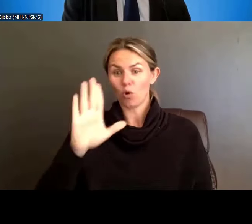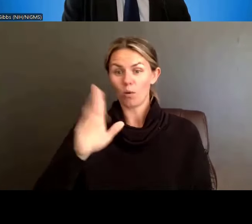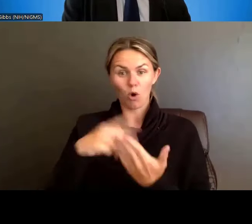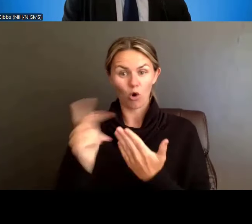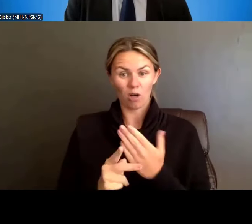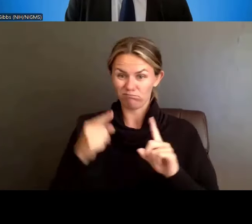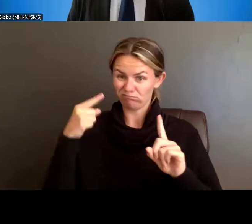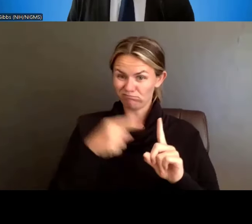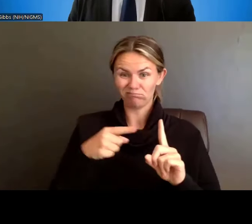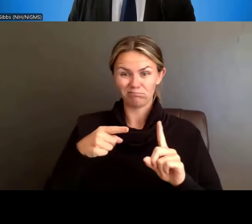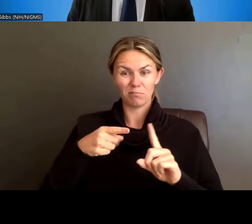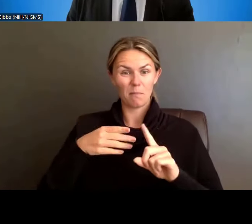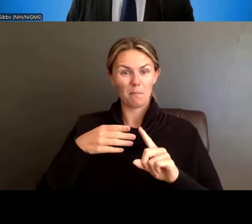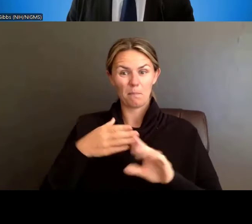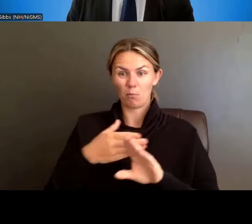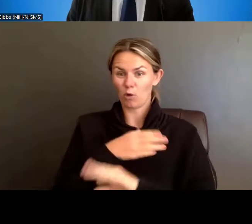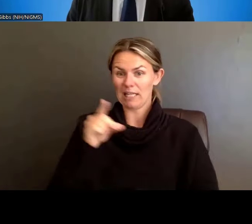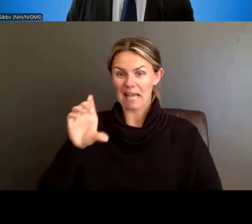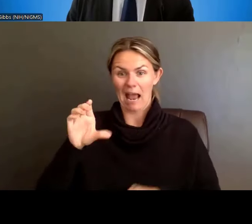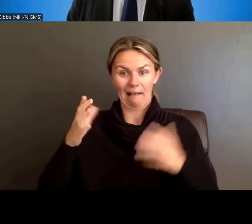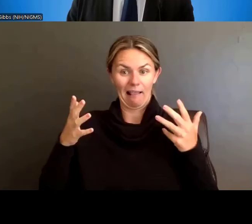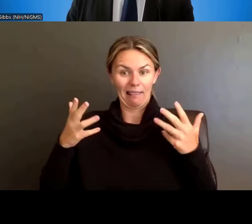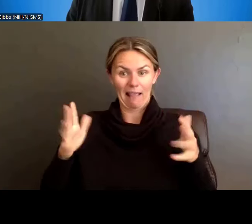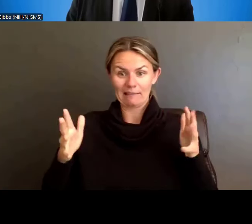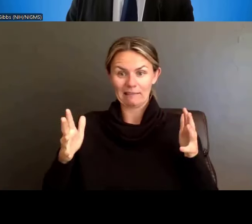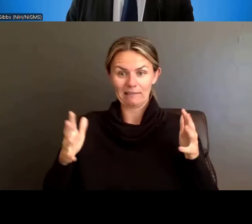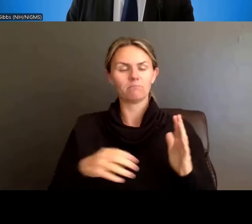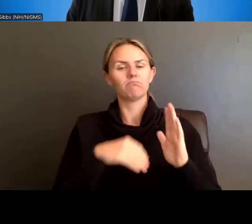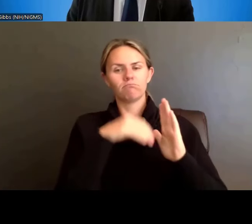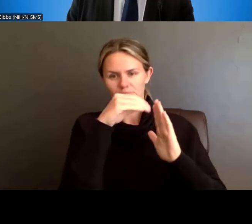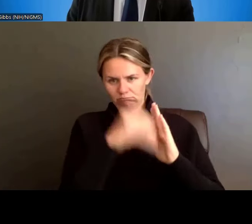If it's a postdoc only program, you only provide information on postdocs.